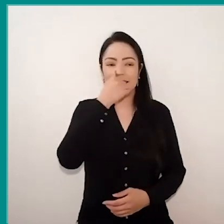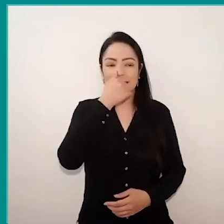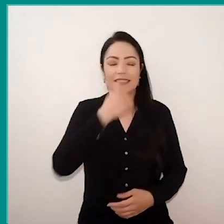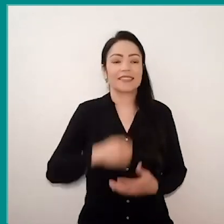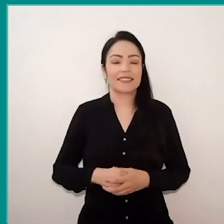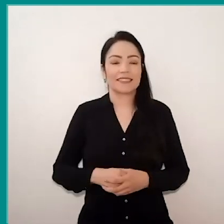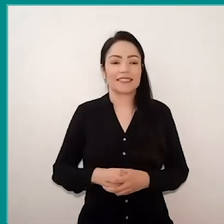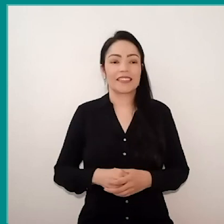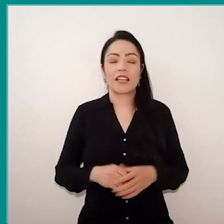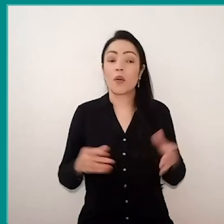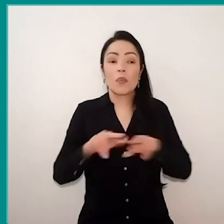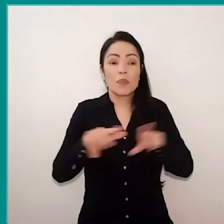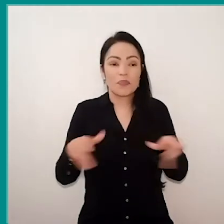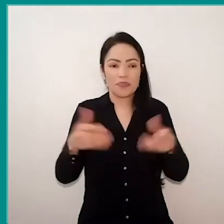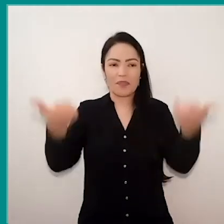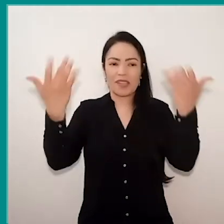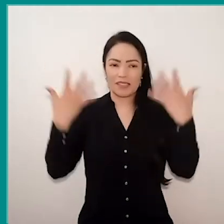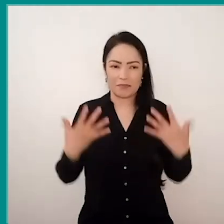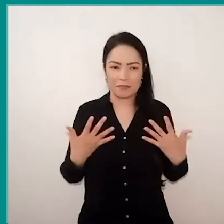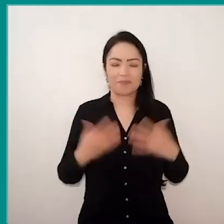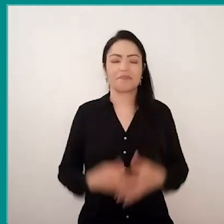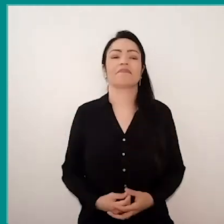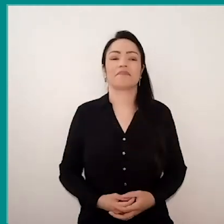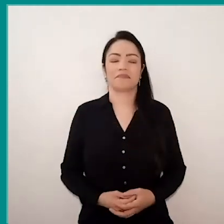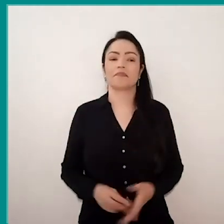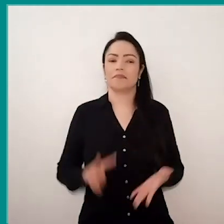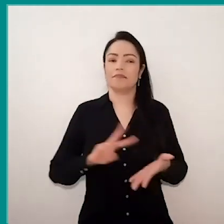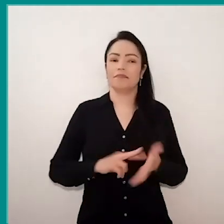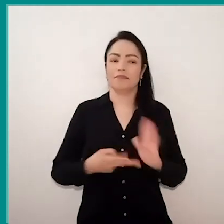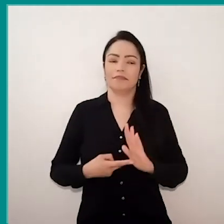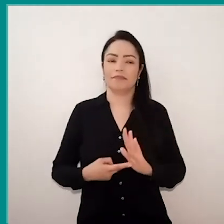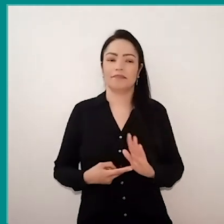factors you brought, meanings you brought here,